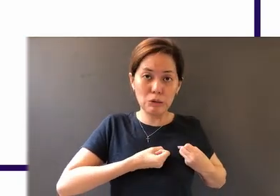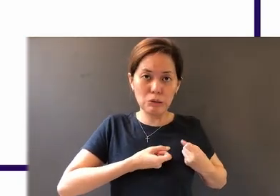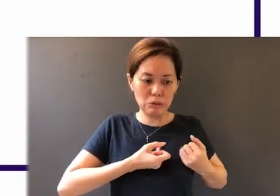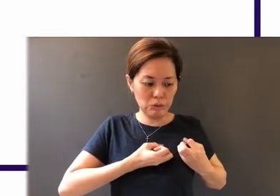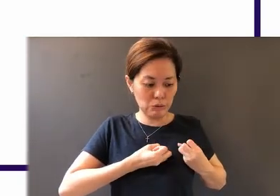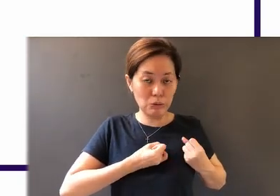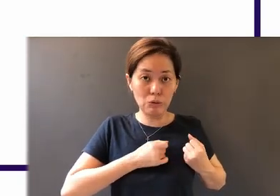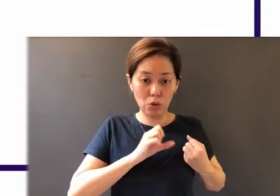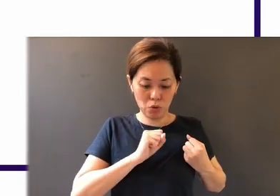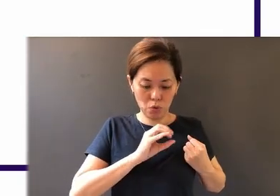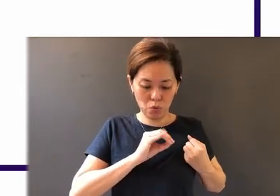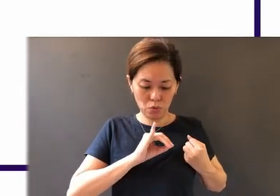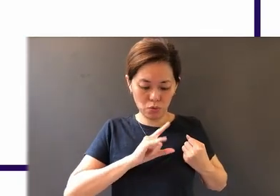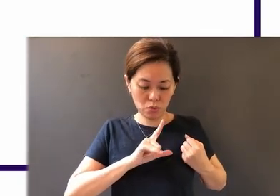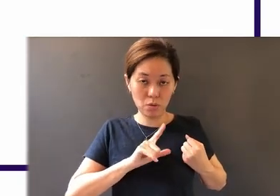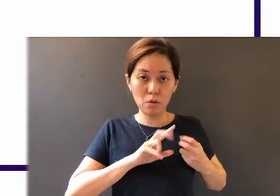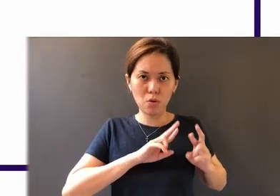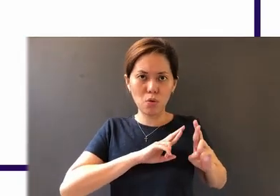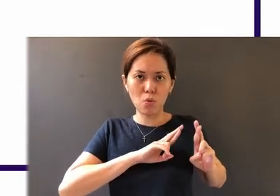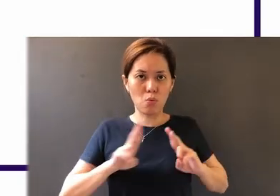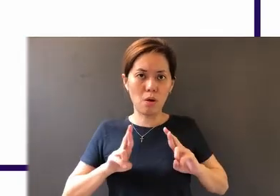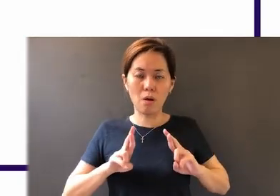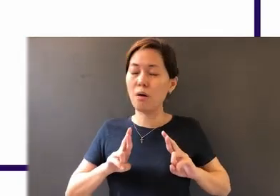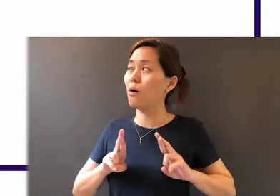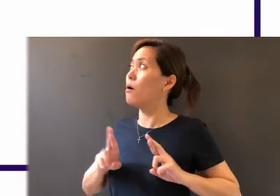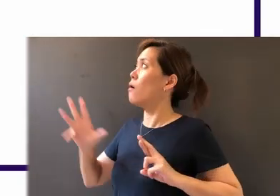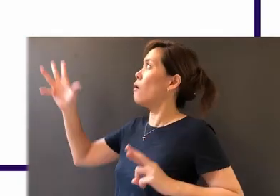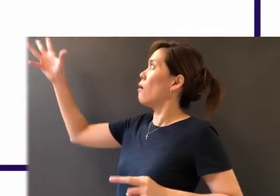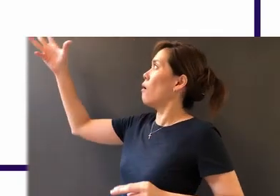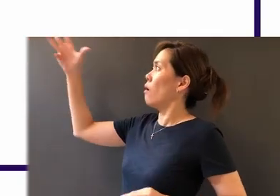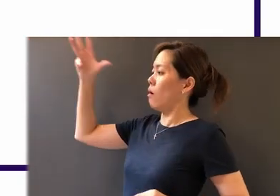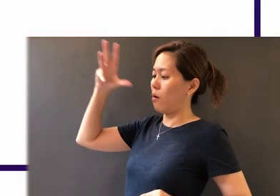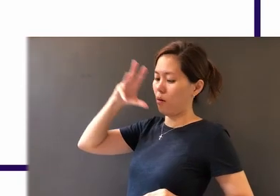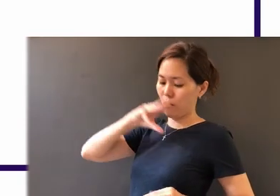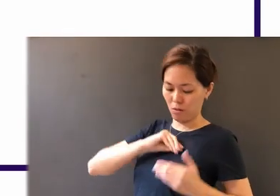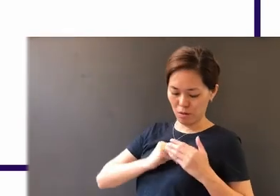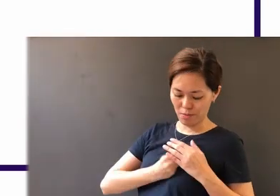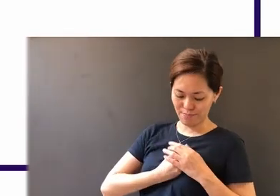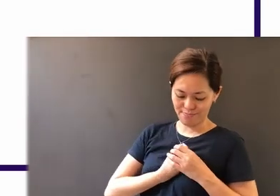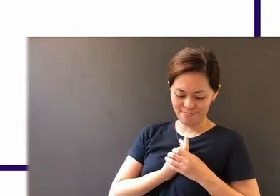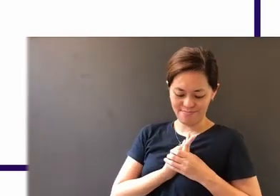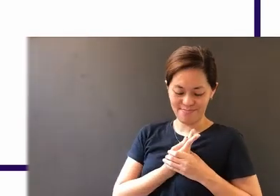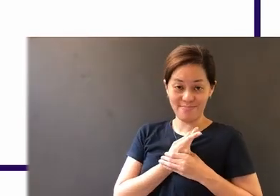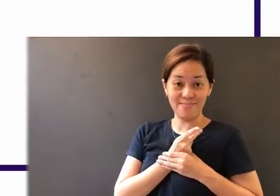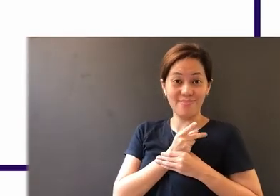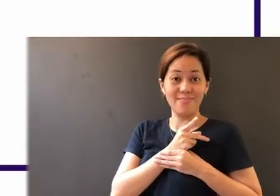with humility accept the implanted Word. Because the implanted Word, when received